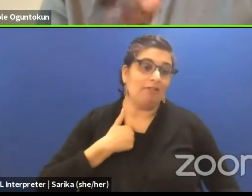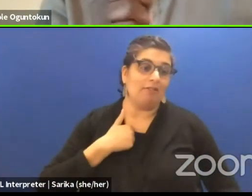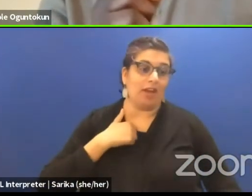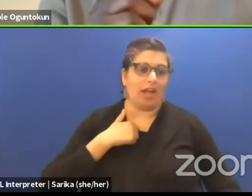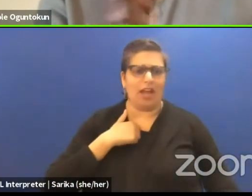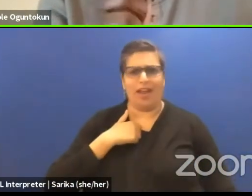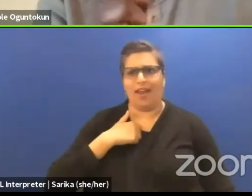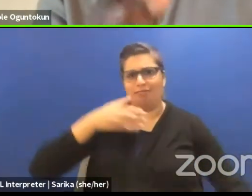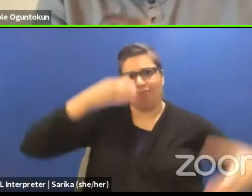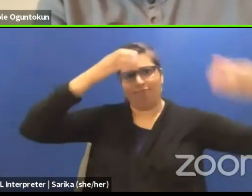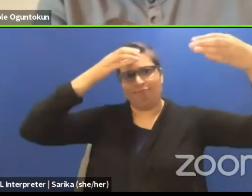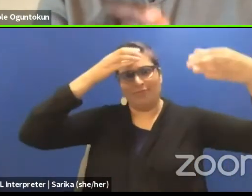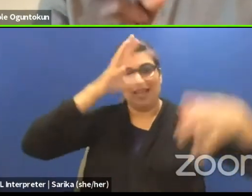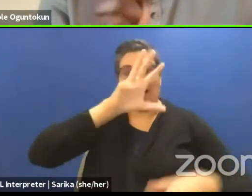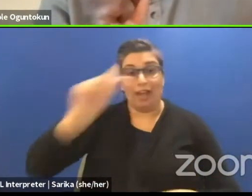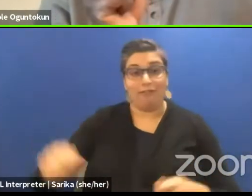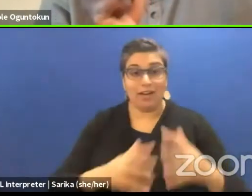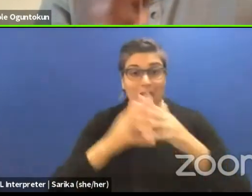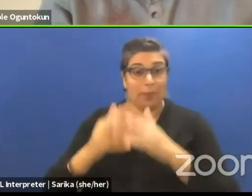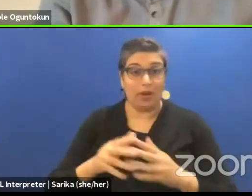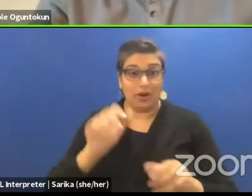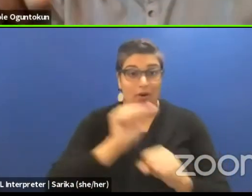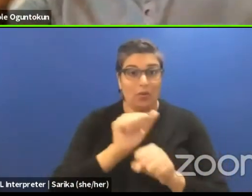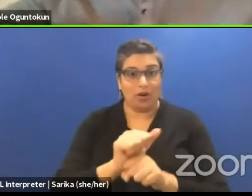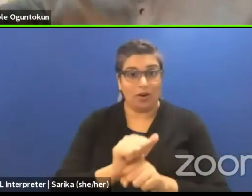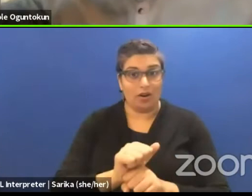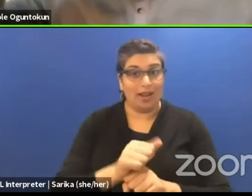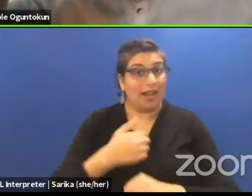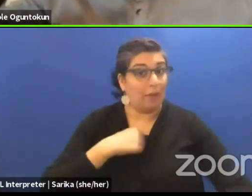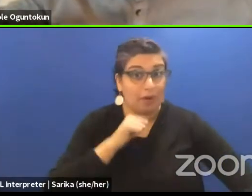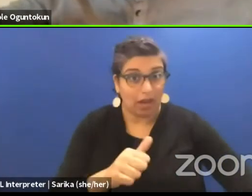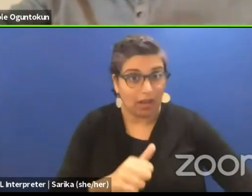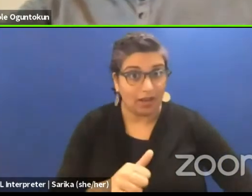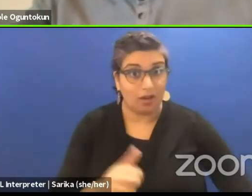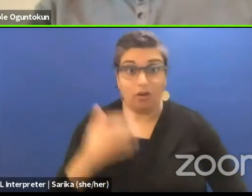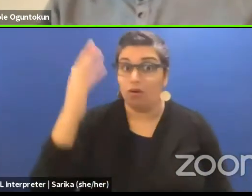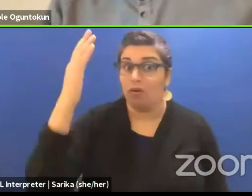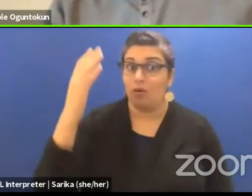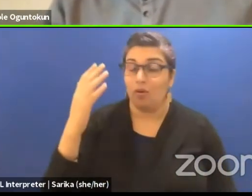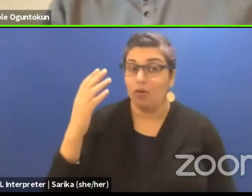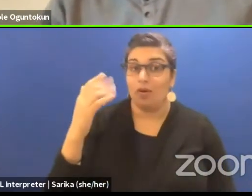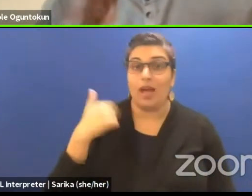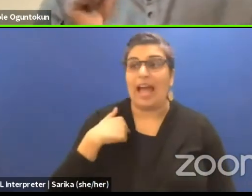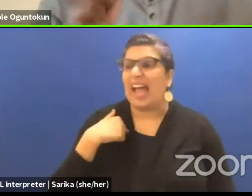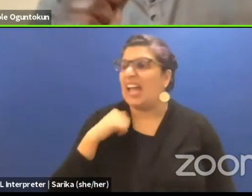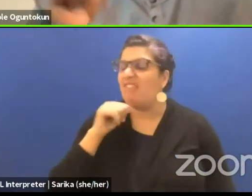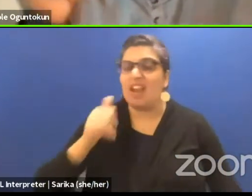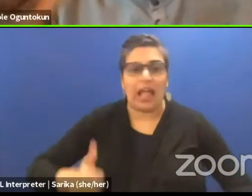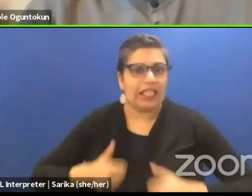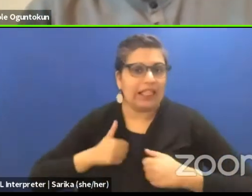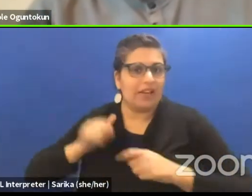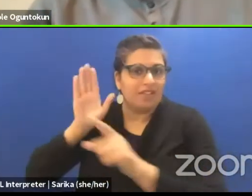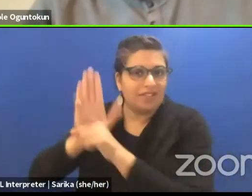is because I have no walked in their shoes. I do not understand the concept